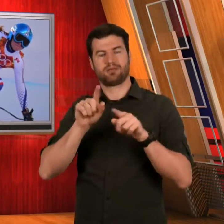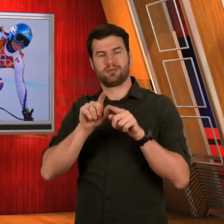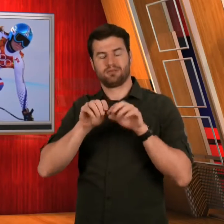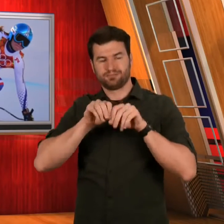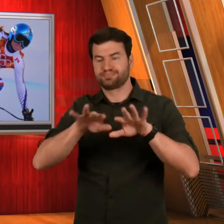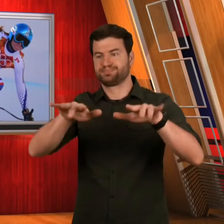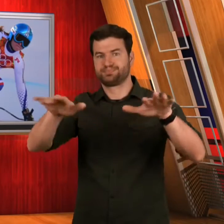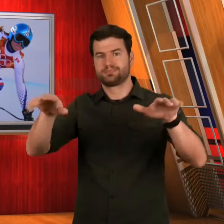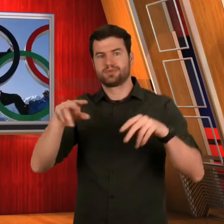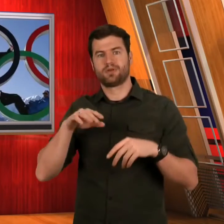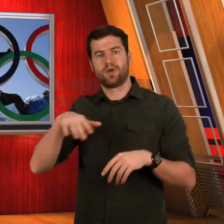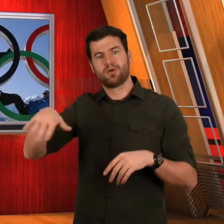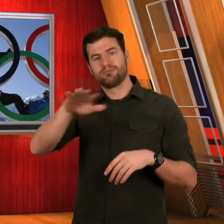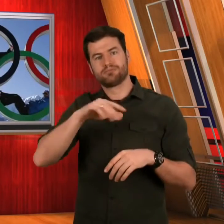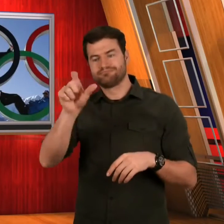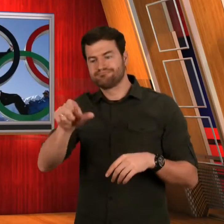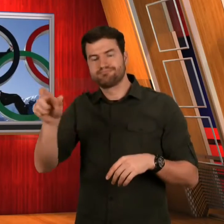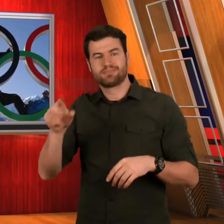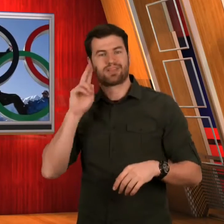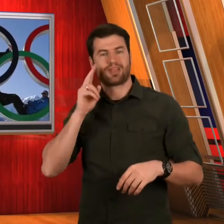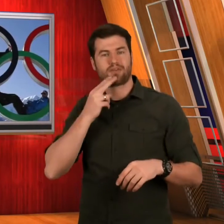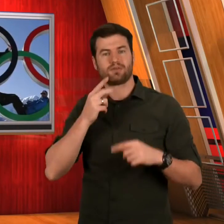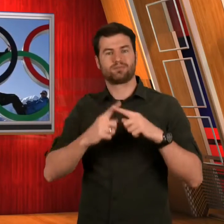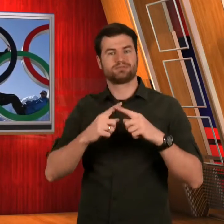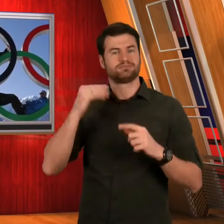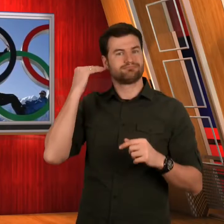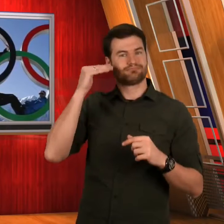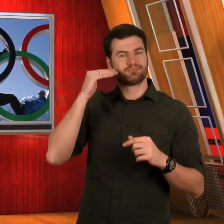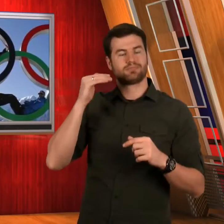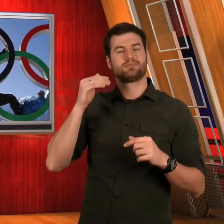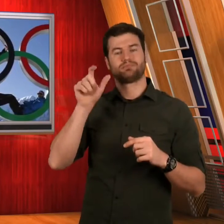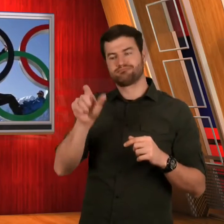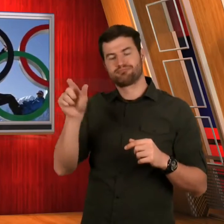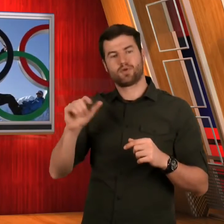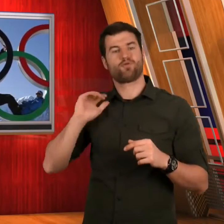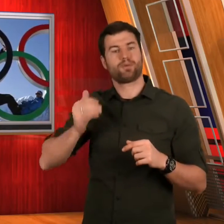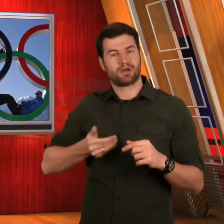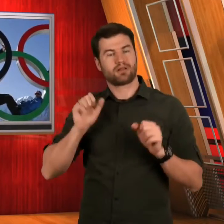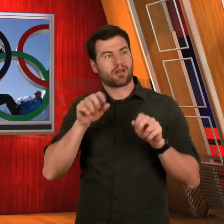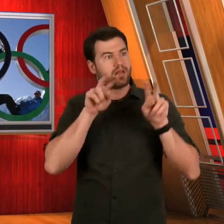will inspire many deaf and hard of hearing girls to take up